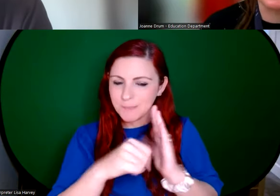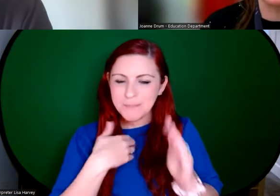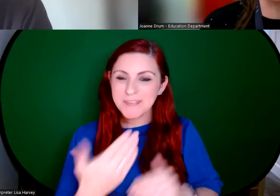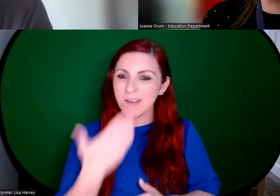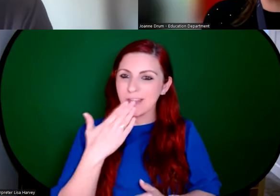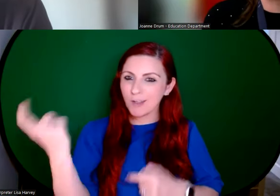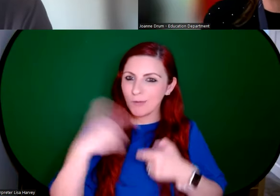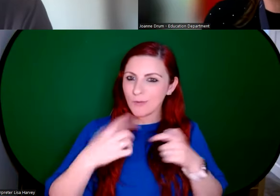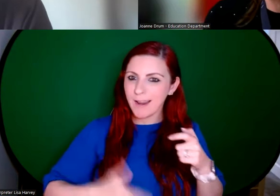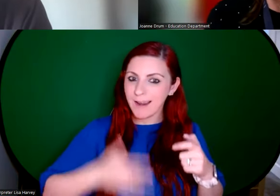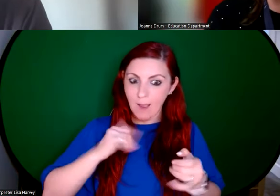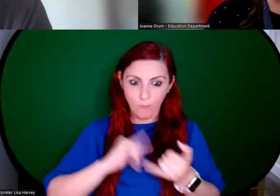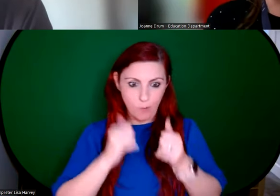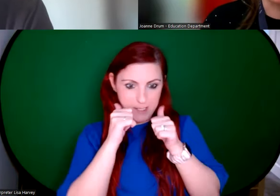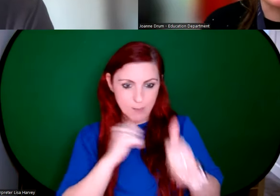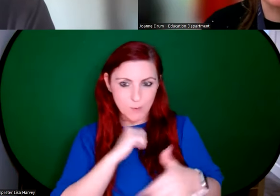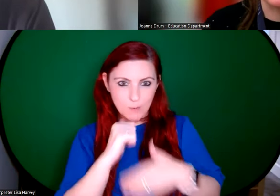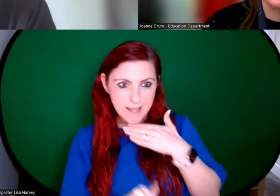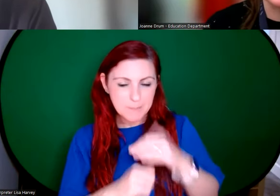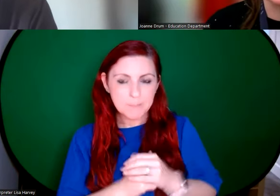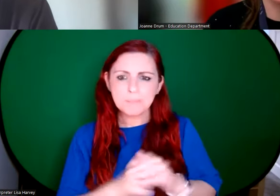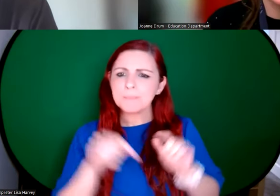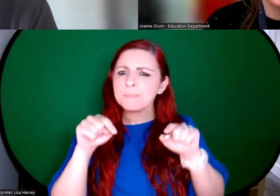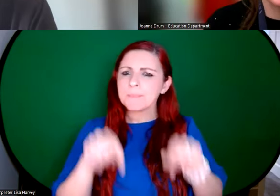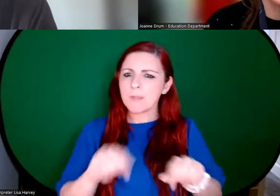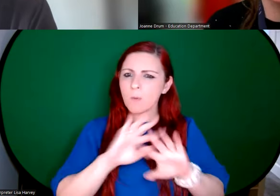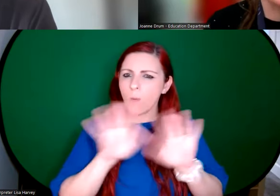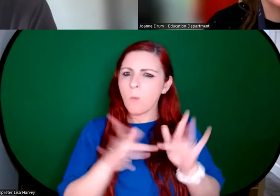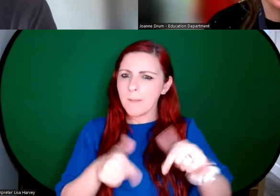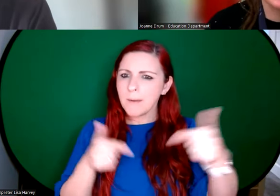Those of you who are, this is a webinar format, so we can't see you and we can't